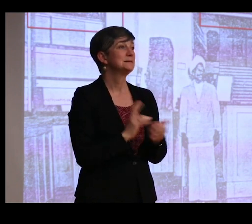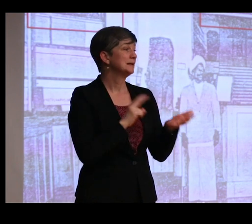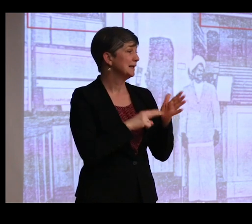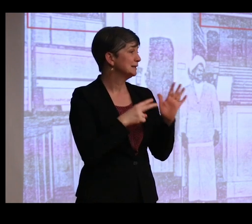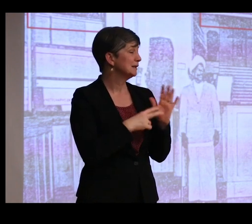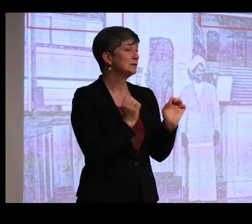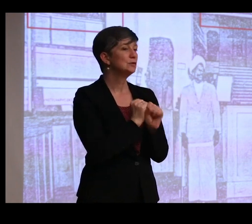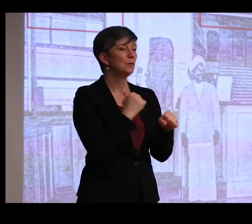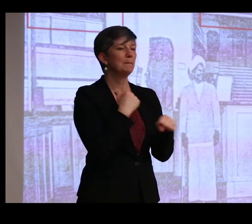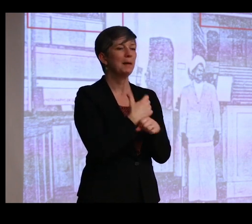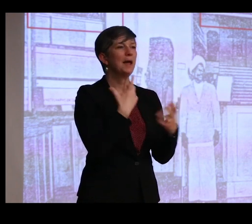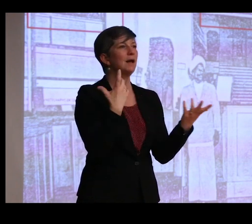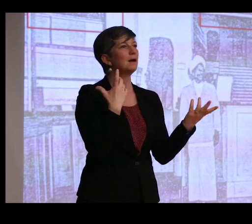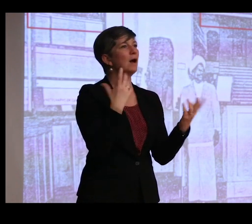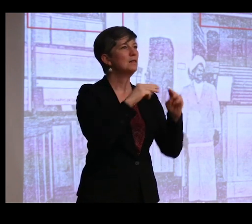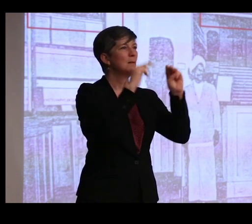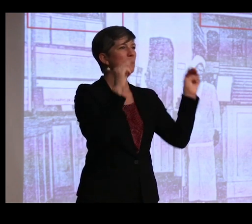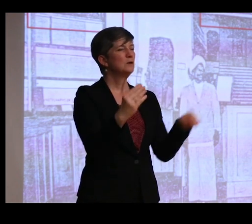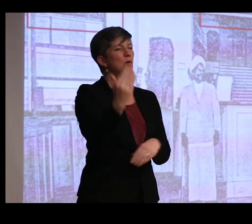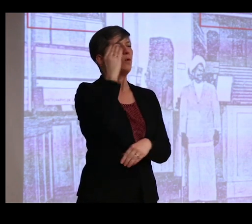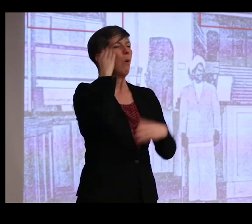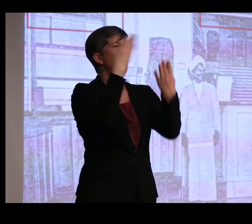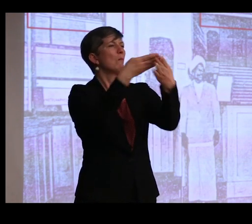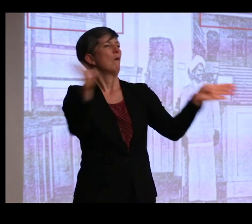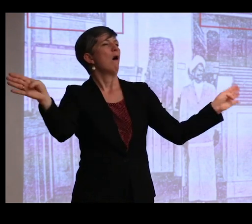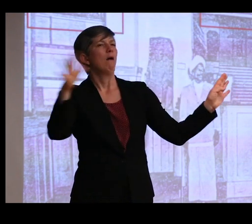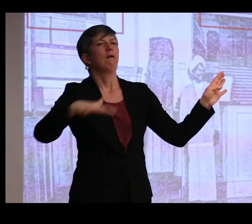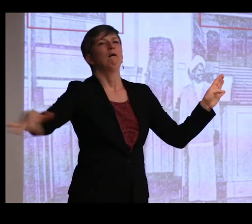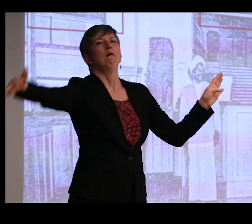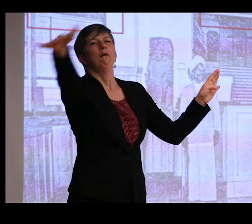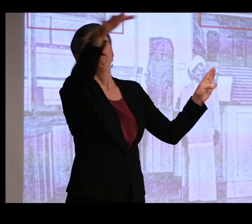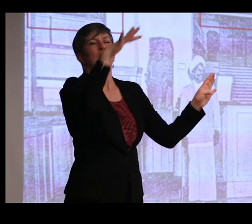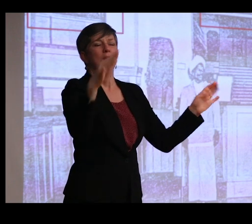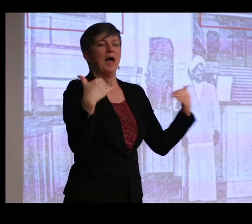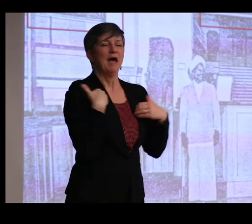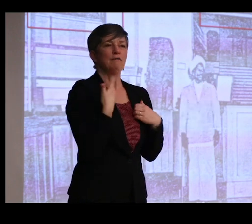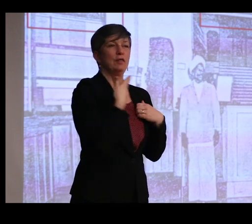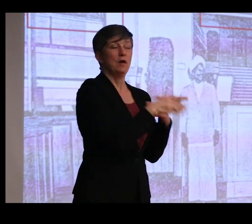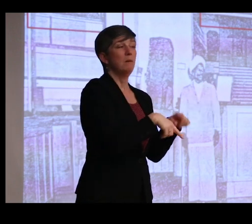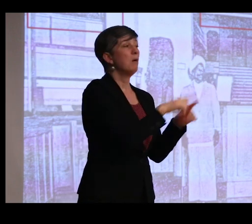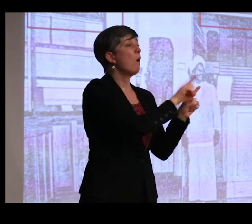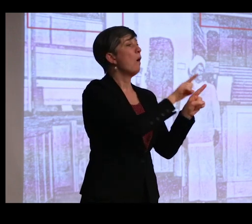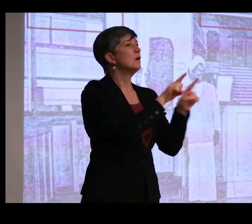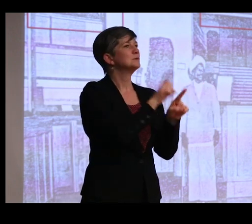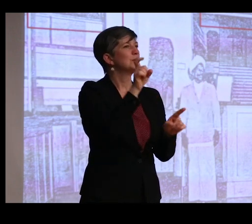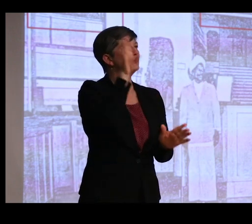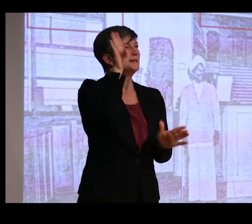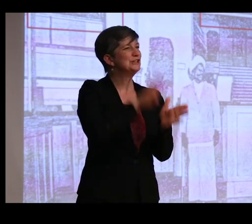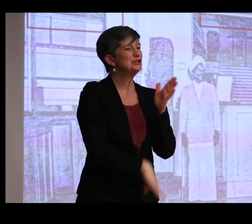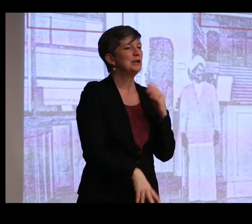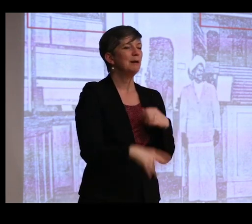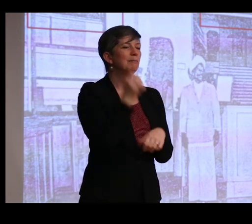masterpieces of the museum known to broader audiences. But they we're also supposed to be cheap mementos of visits.